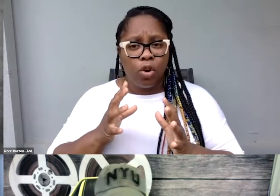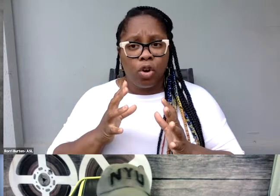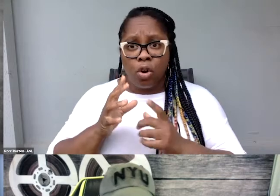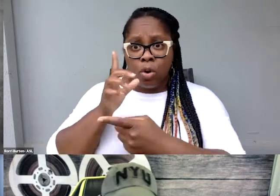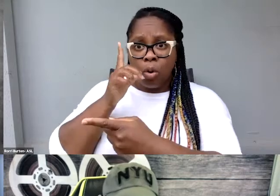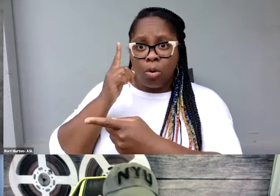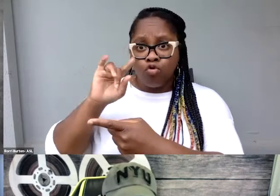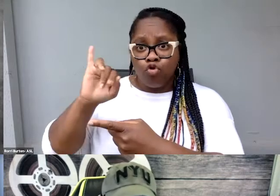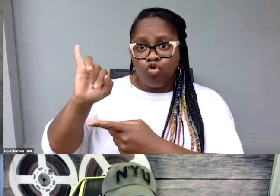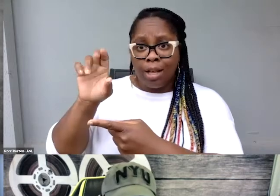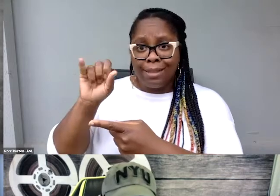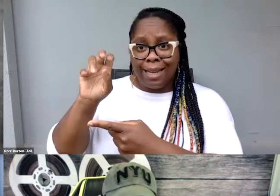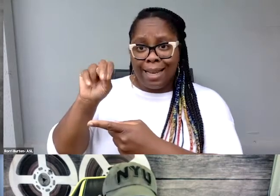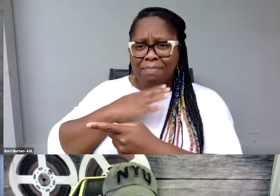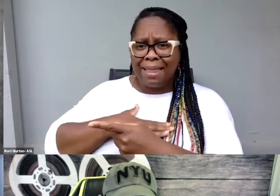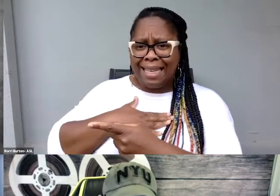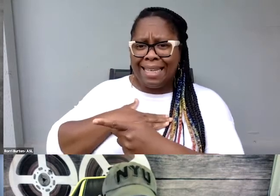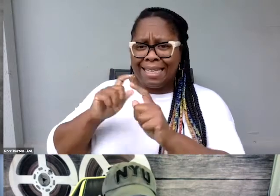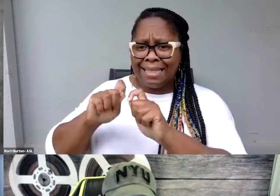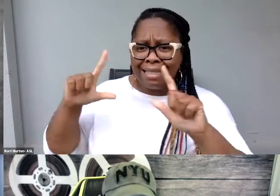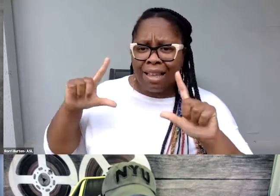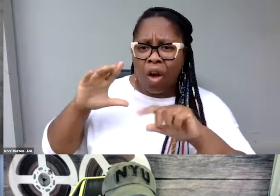to appear on screen to help with lip reading.